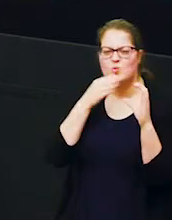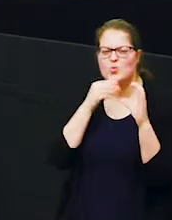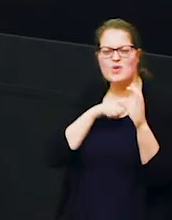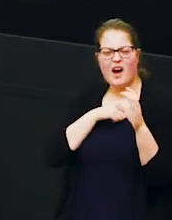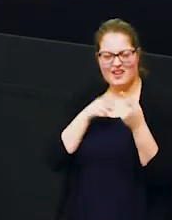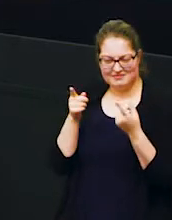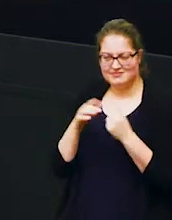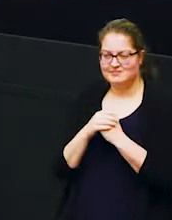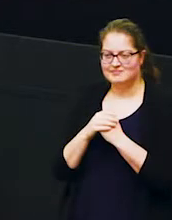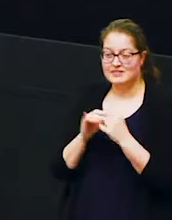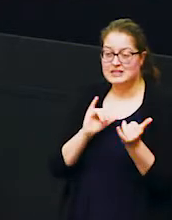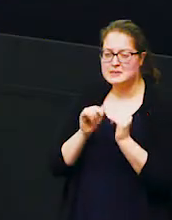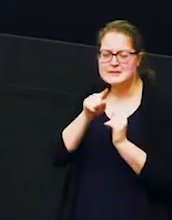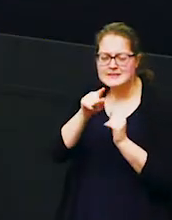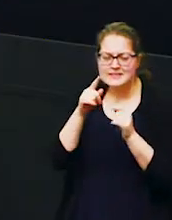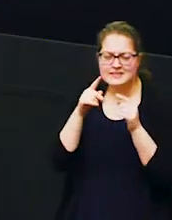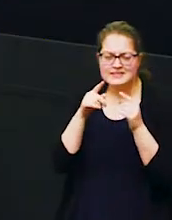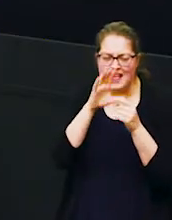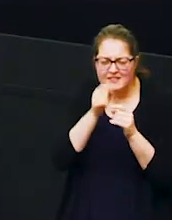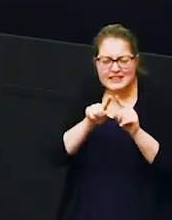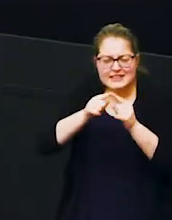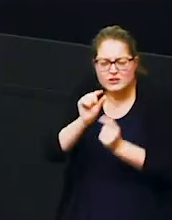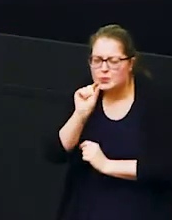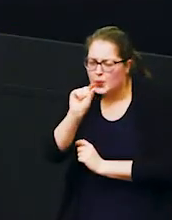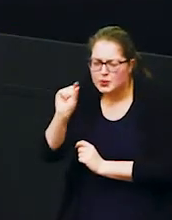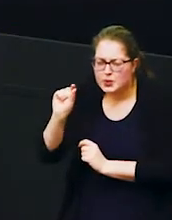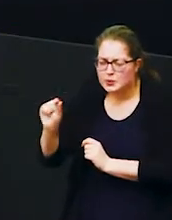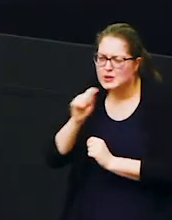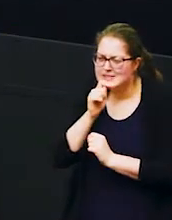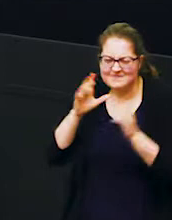the differences between elephants are quite subtle they're quite small so we use binoculars to get a